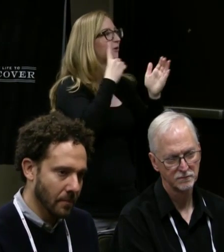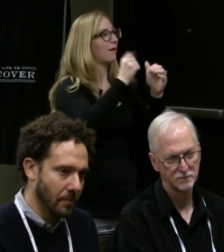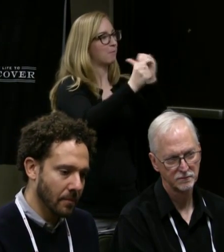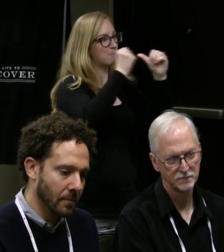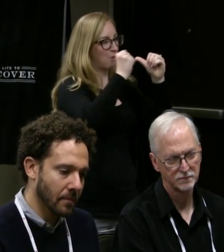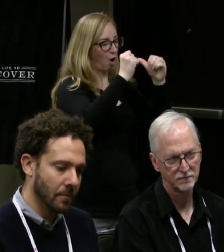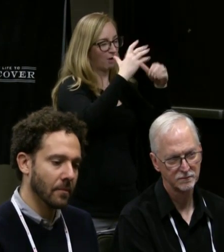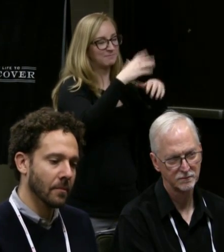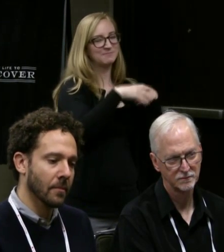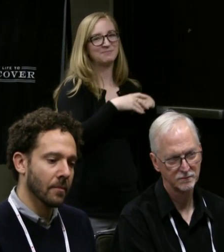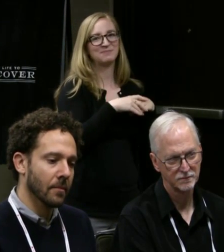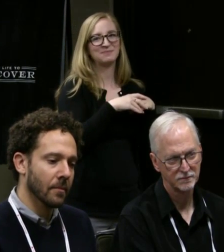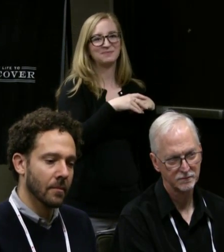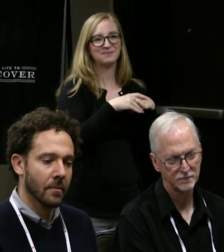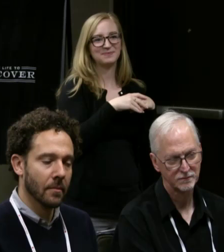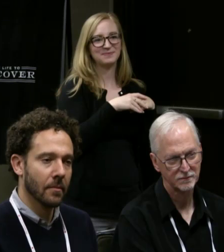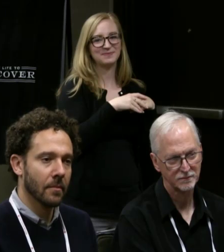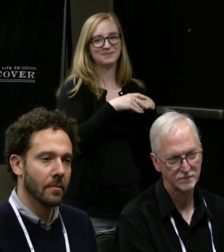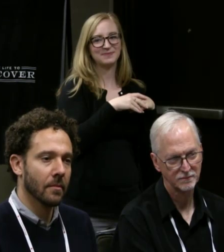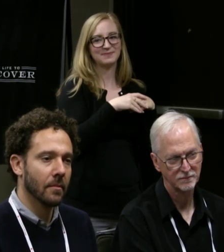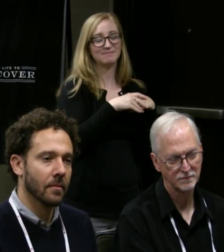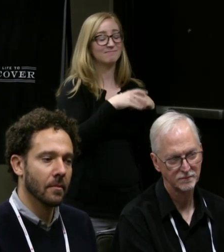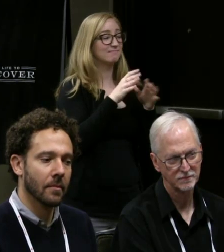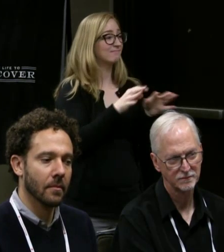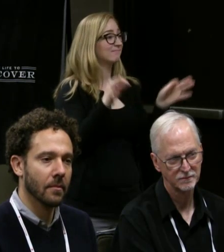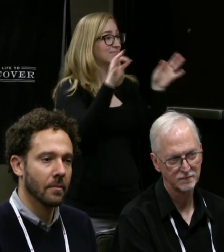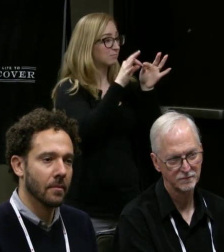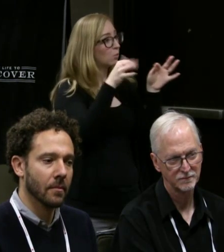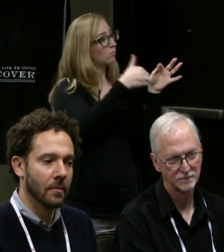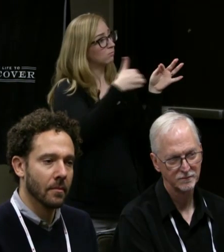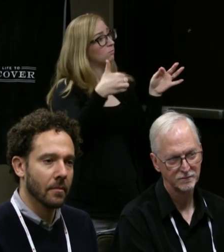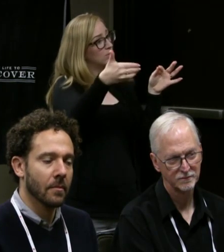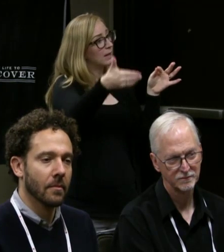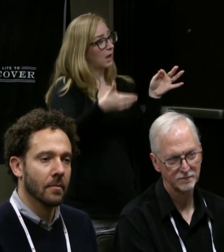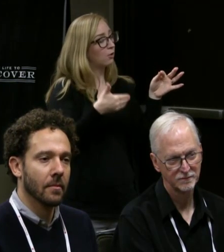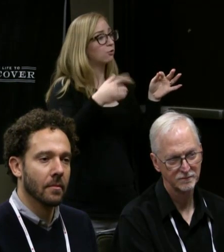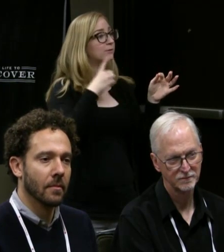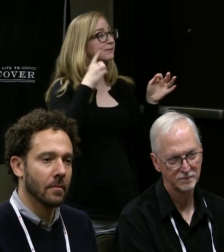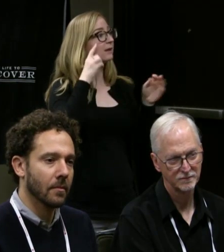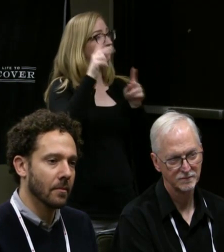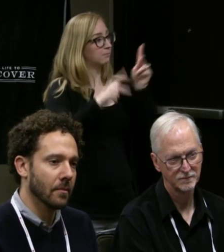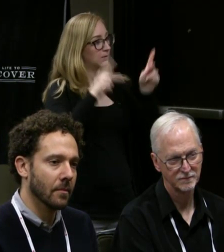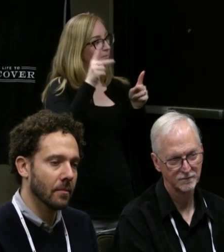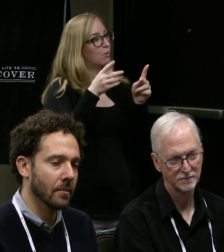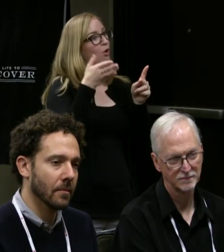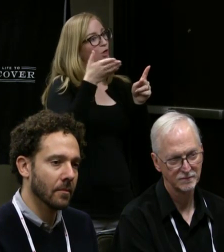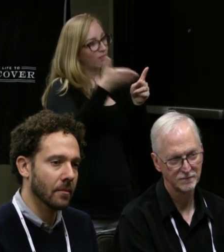It is important that we hire deaf people to be our instructors